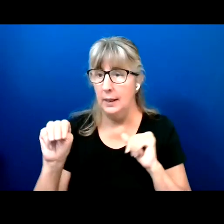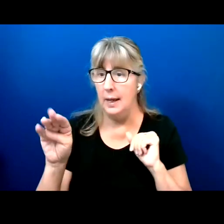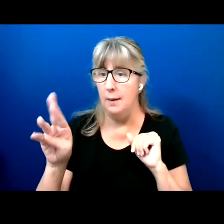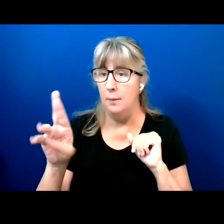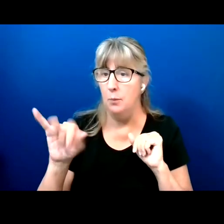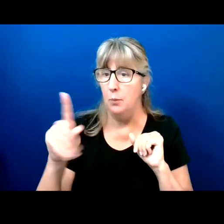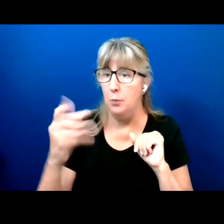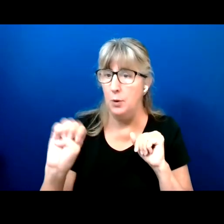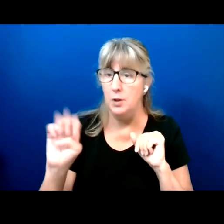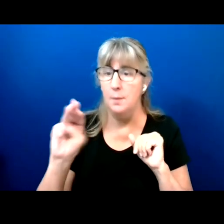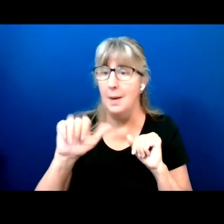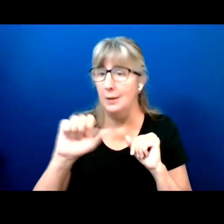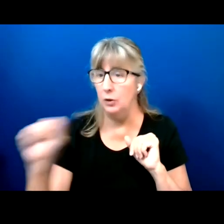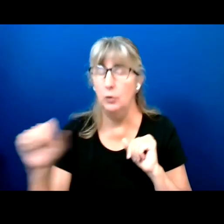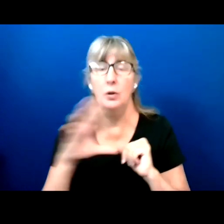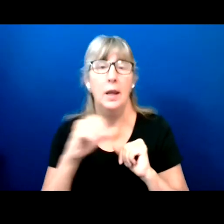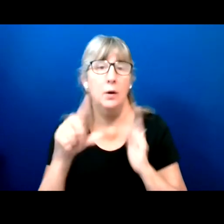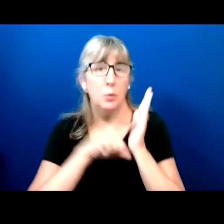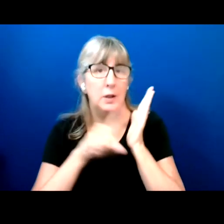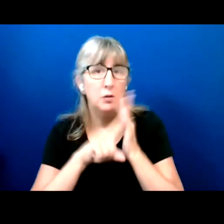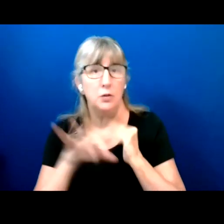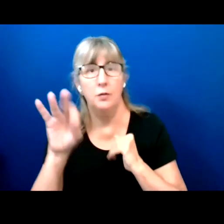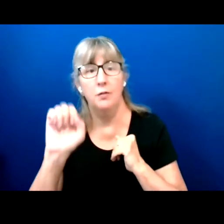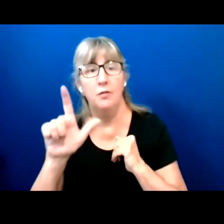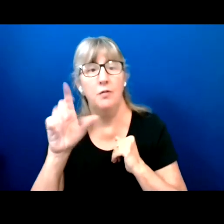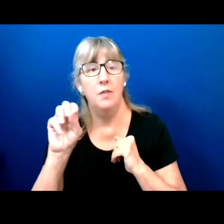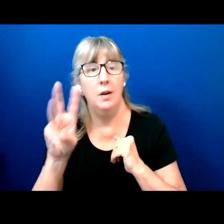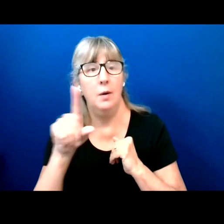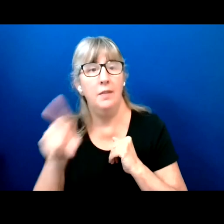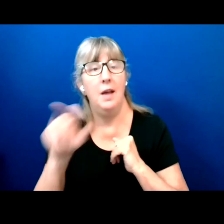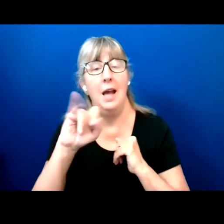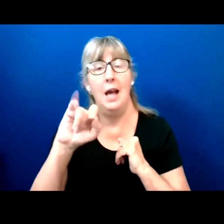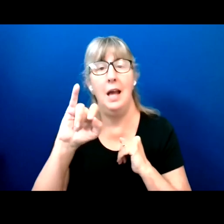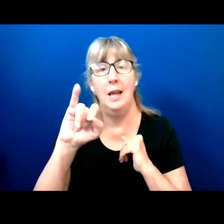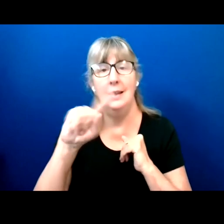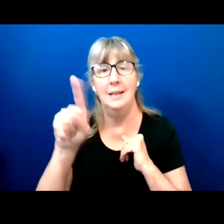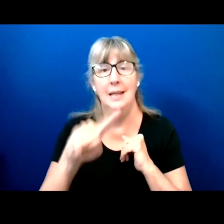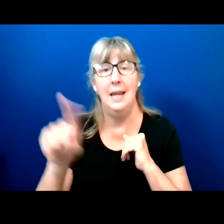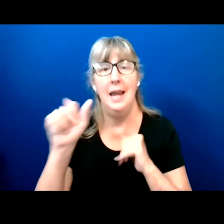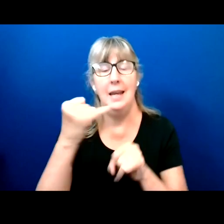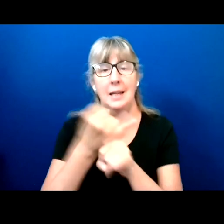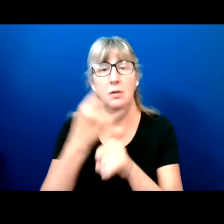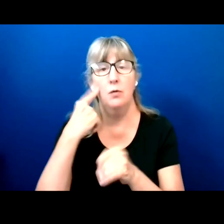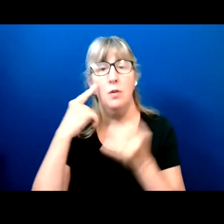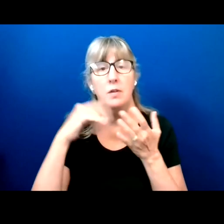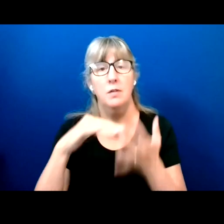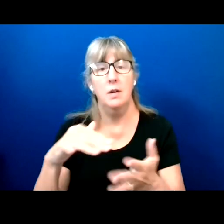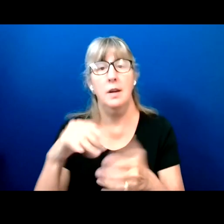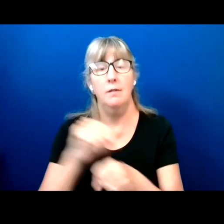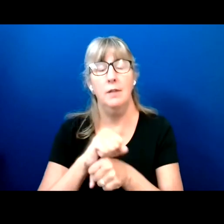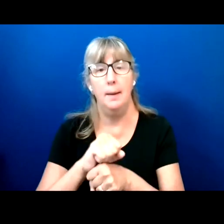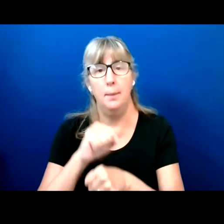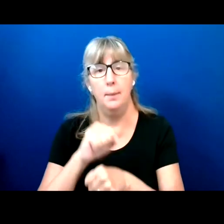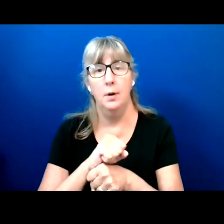And research fellow at the IZA institute for the study of labor in Germany.